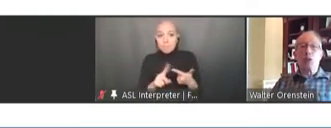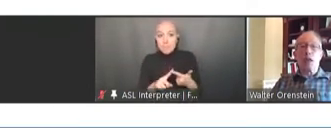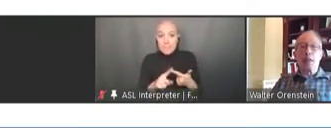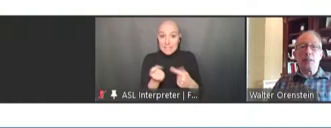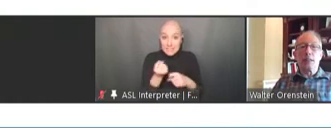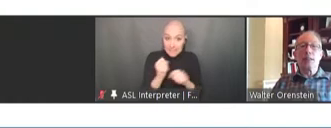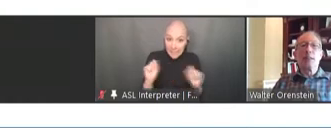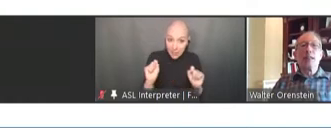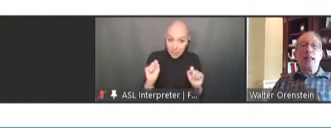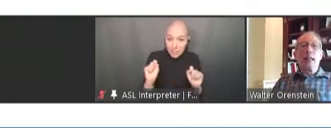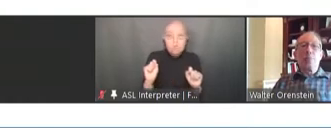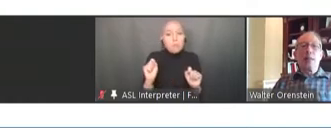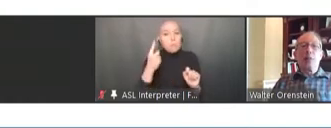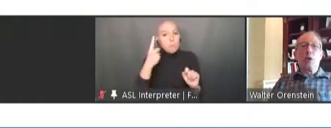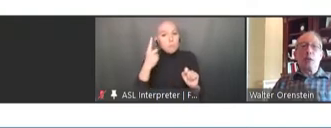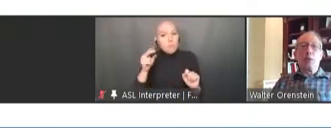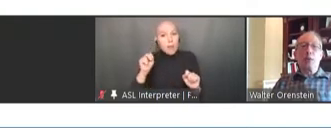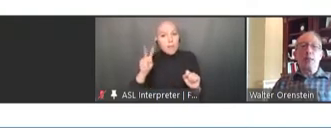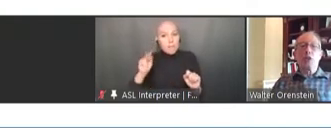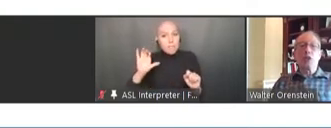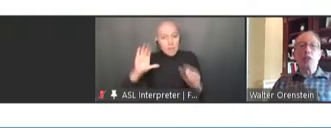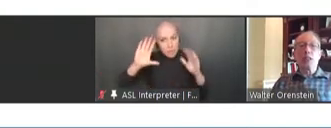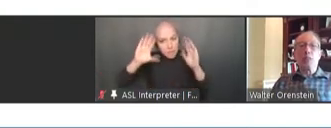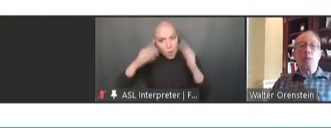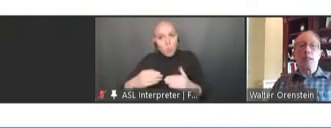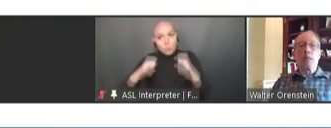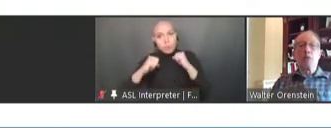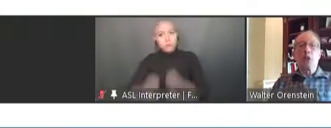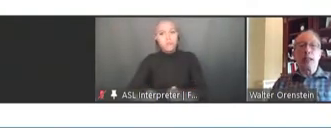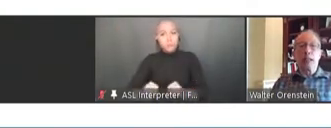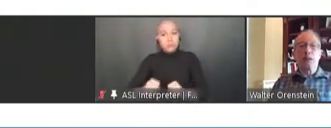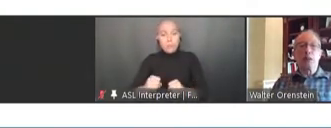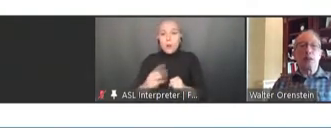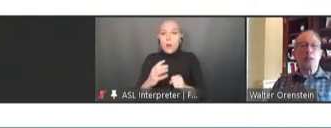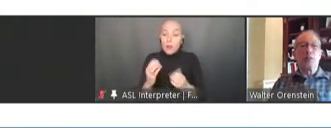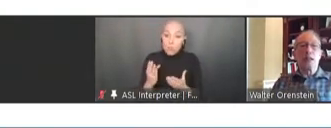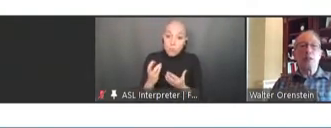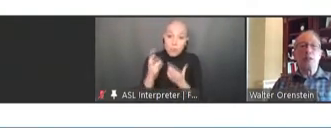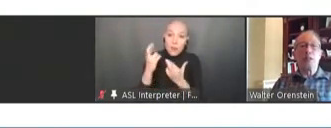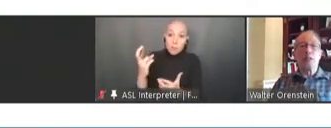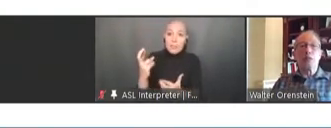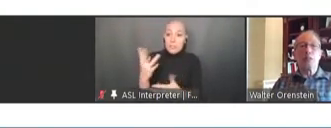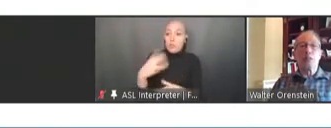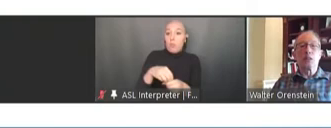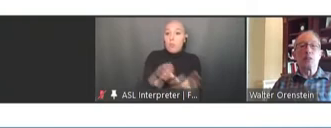lot on that -- and made recommendations in the plan for enhancing the vaccine safety system.